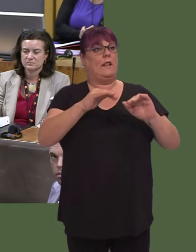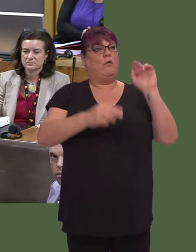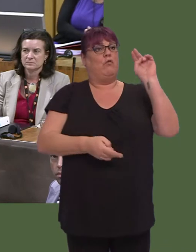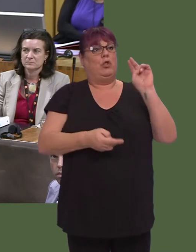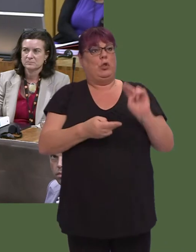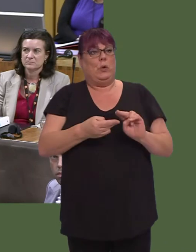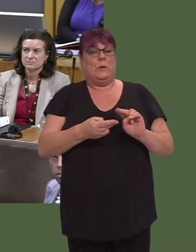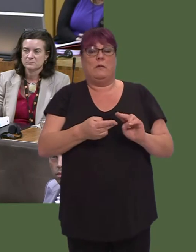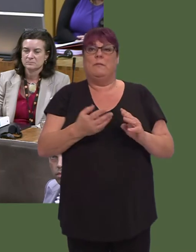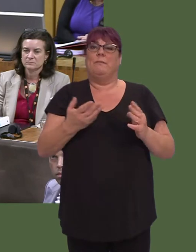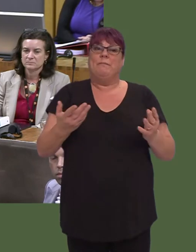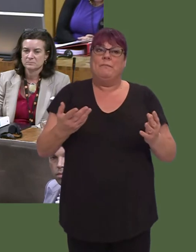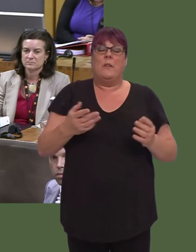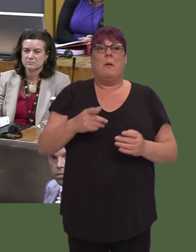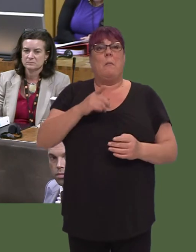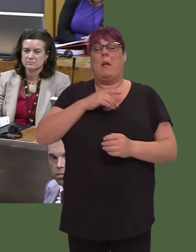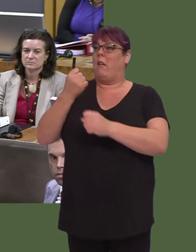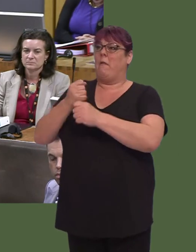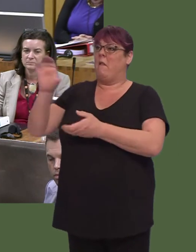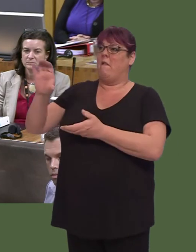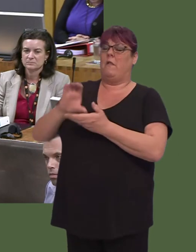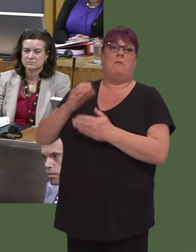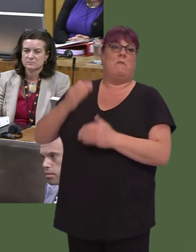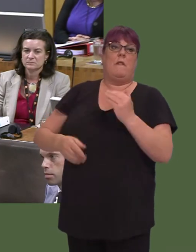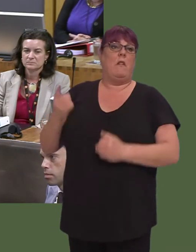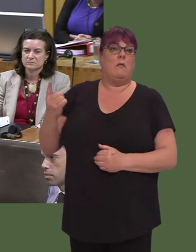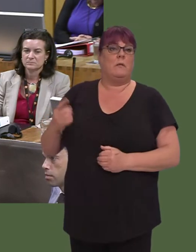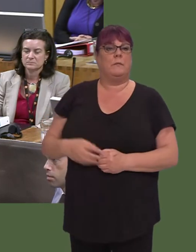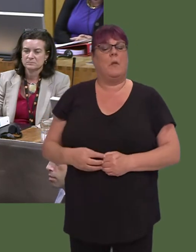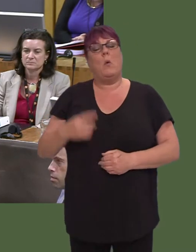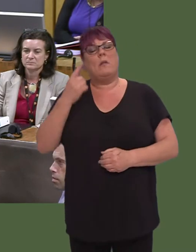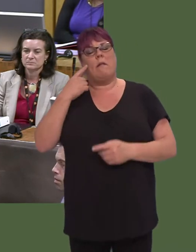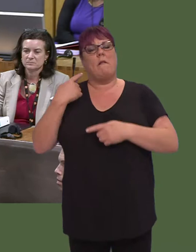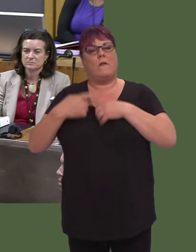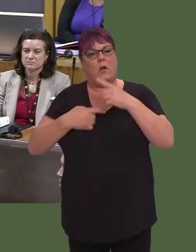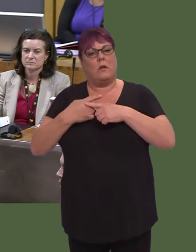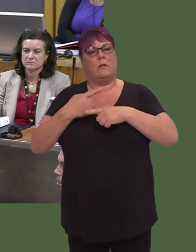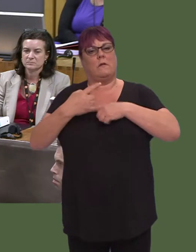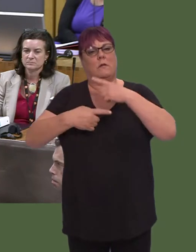But he cannot escape the fact that we have seen year after year after year of cuts to